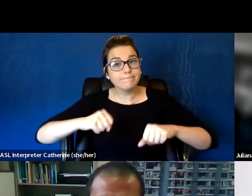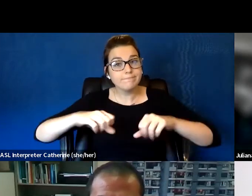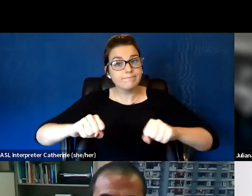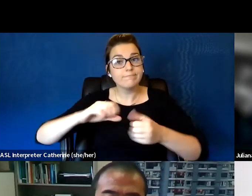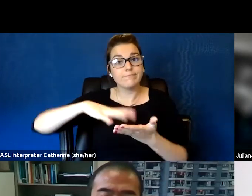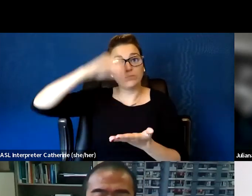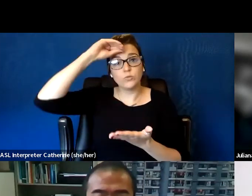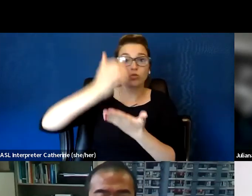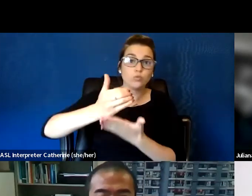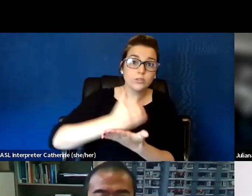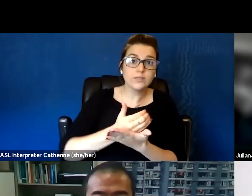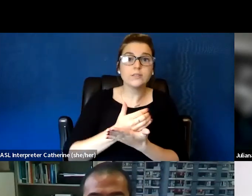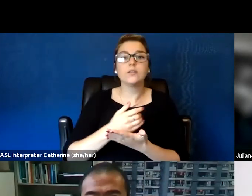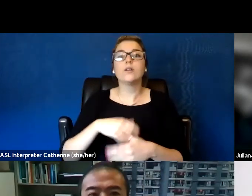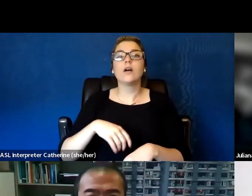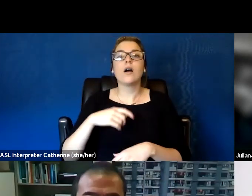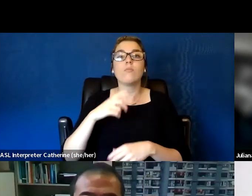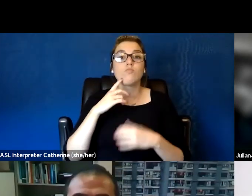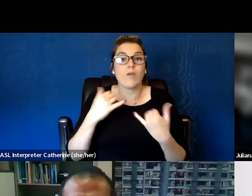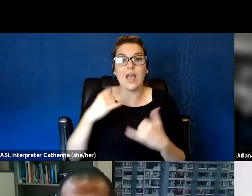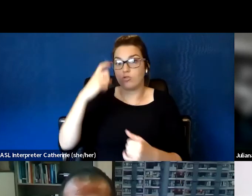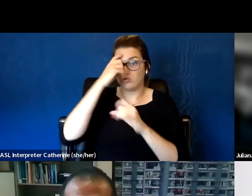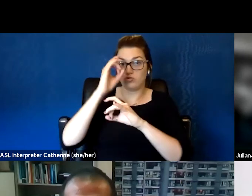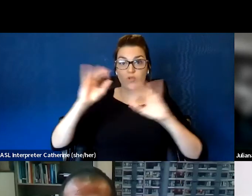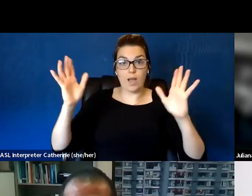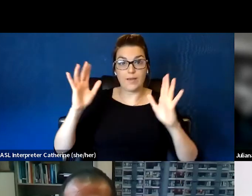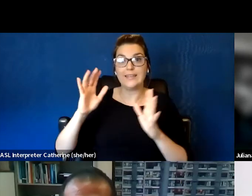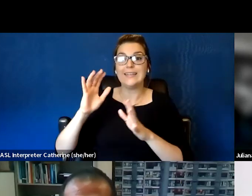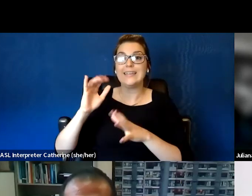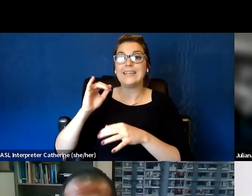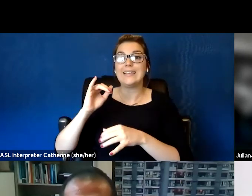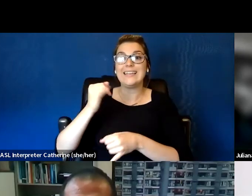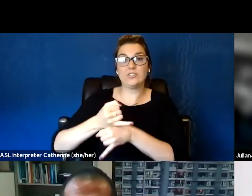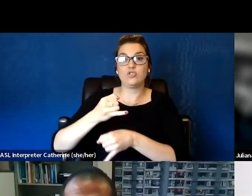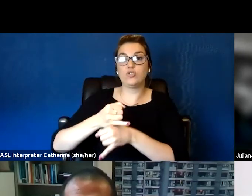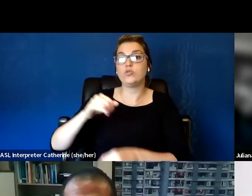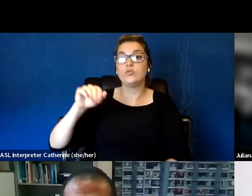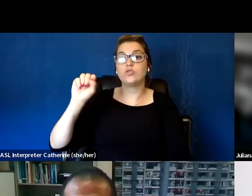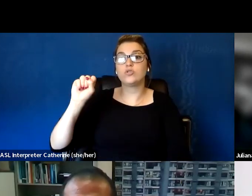the Trauma Stewardship Institute in and Laura van Dernoot Lipsky outta Seattle,